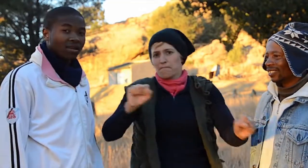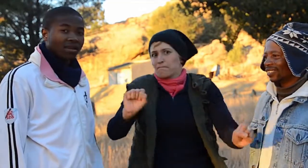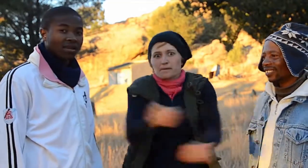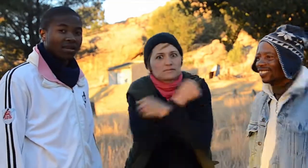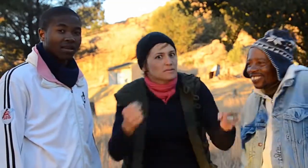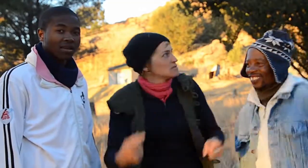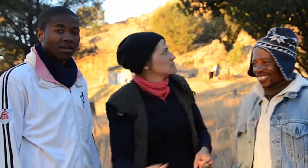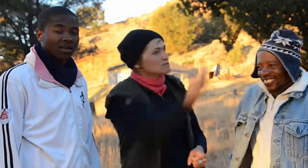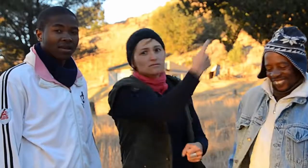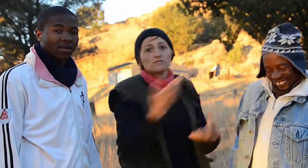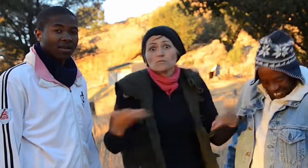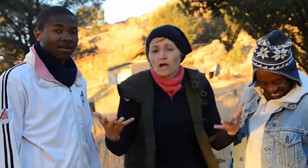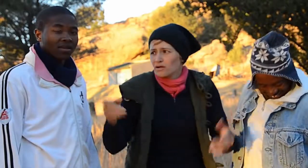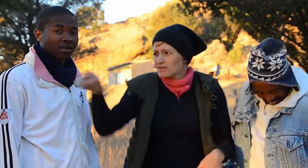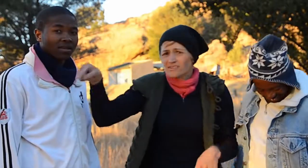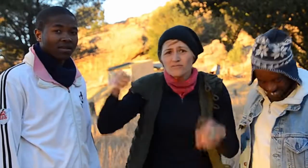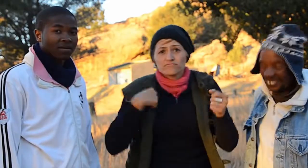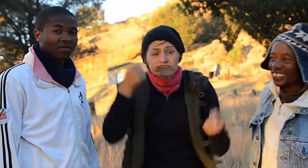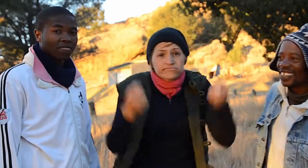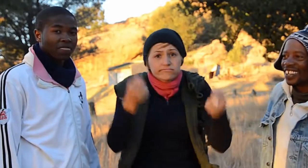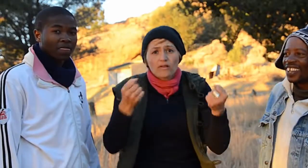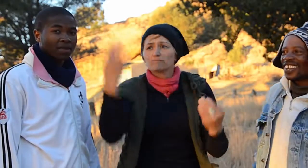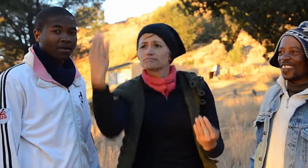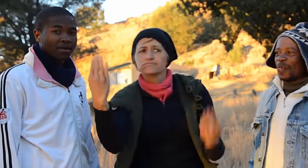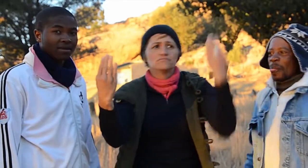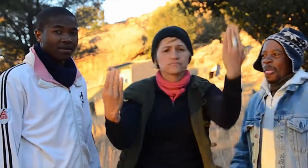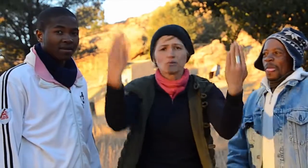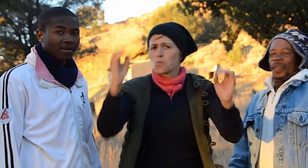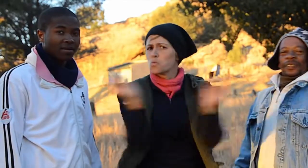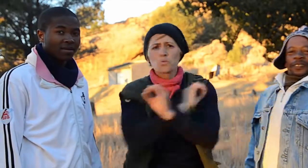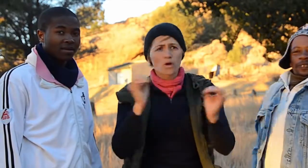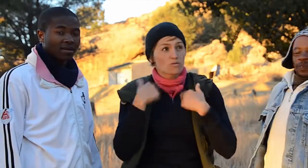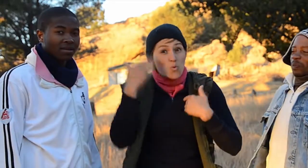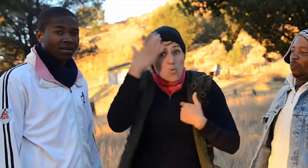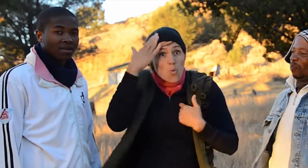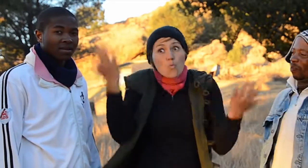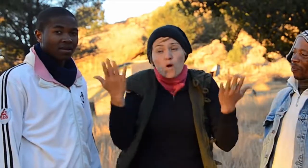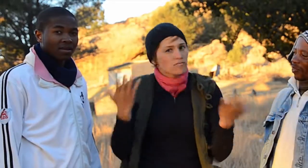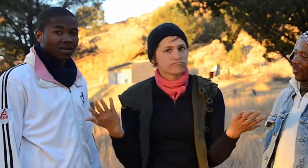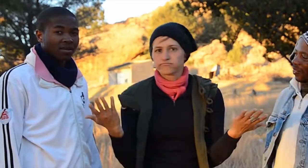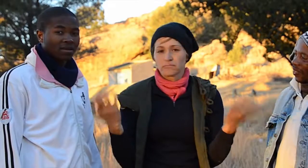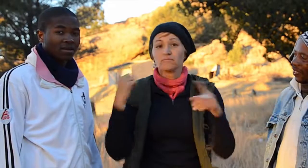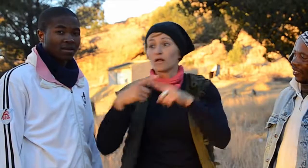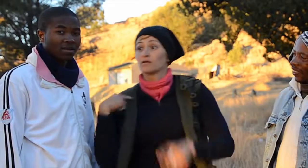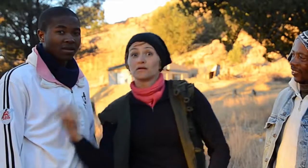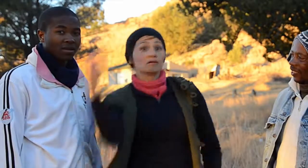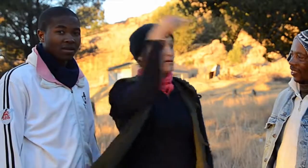leave earlier. If it was not for them both, it would have been impossible for me to see this place because on the drive up here, there were no road signs or directions. I would not have known where to go.